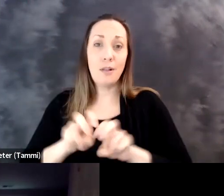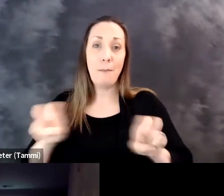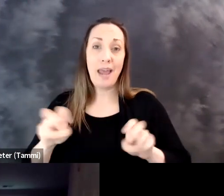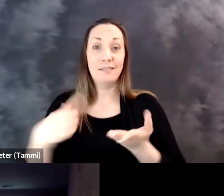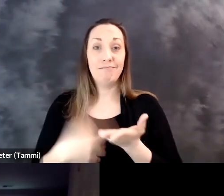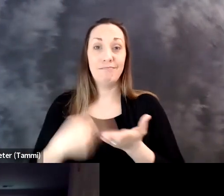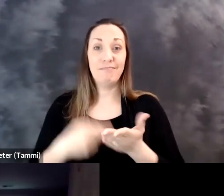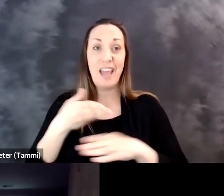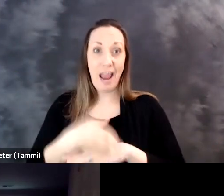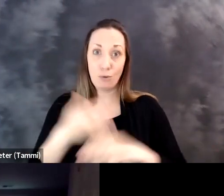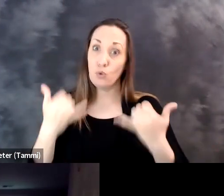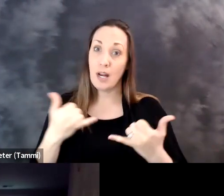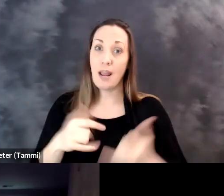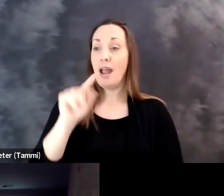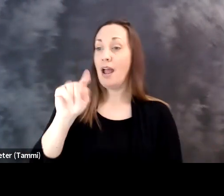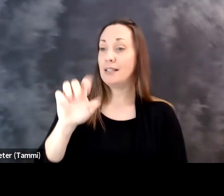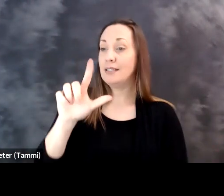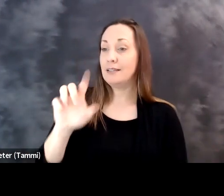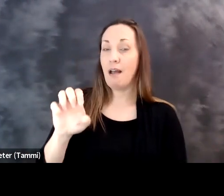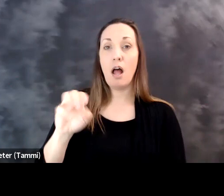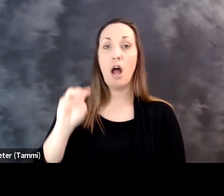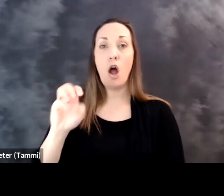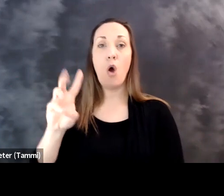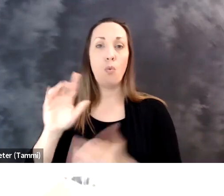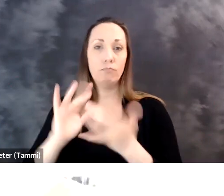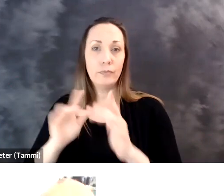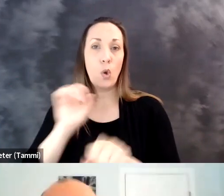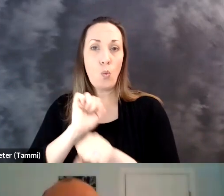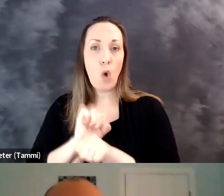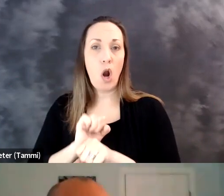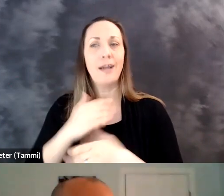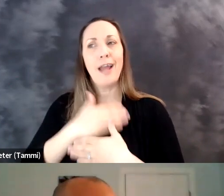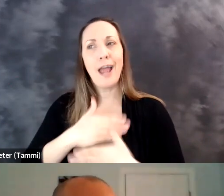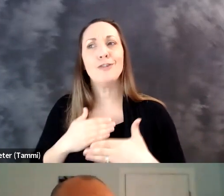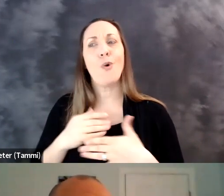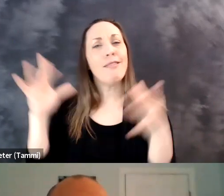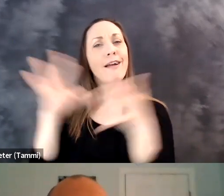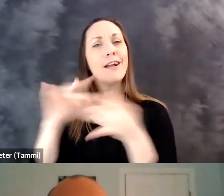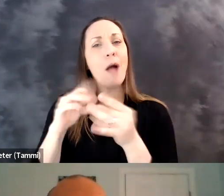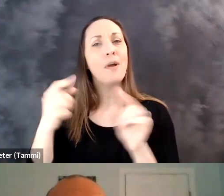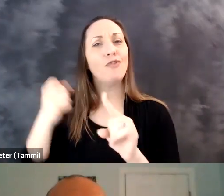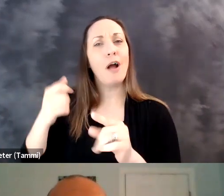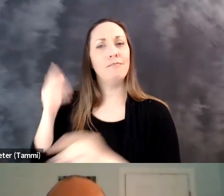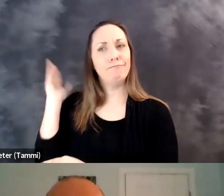jobs for people with disabilities. I'm looking forward to the panel discussion that will follow today on